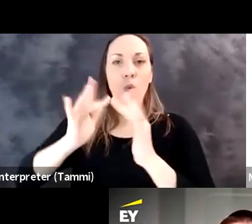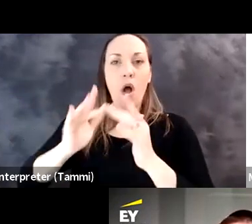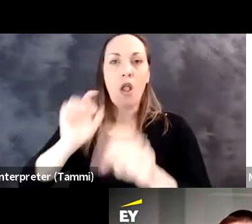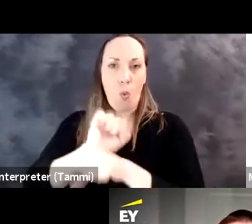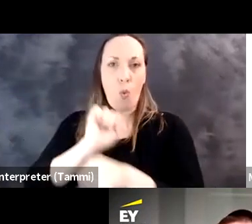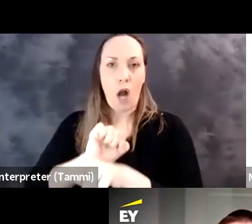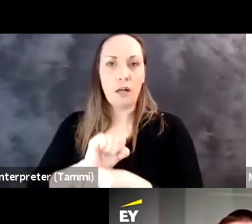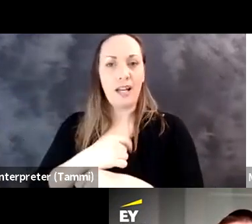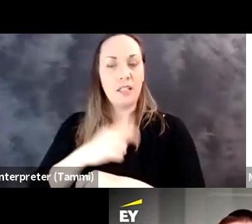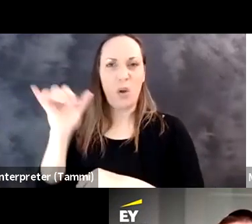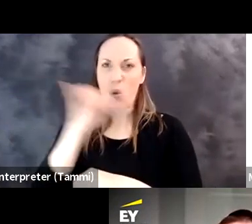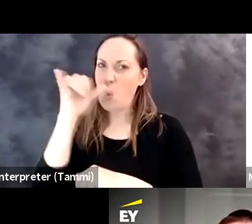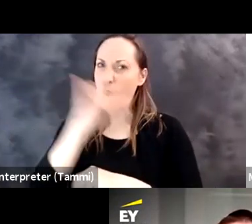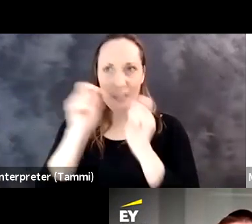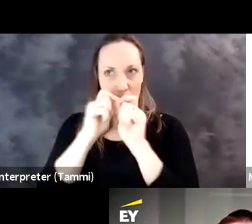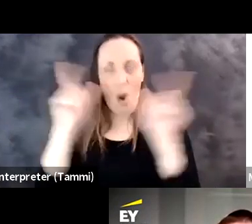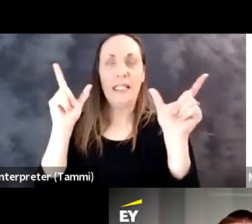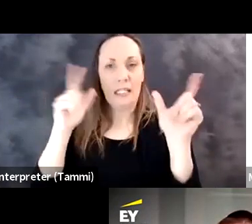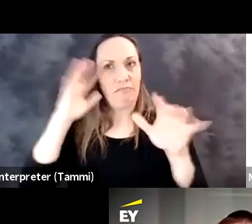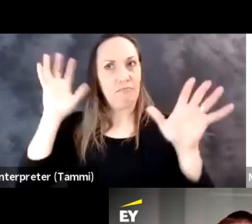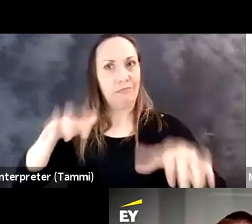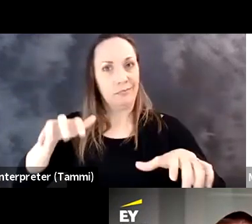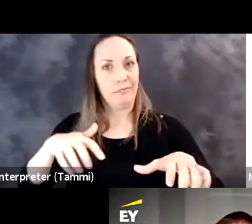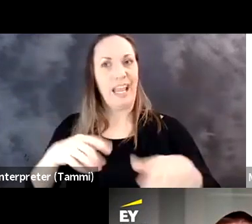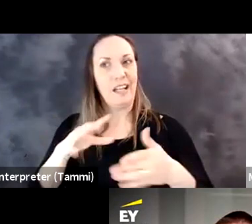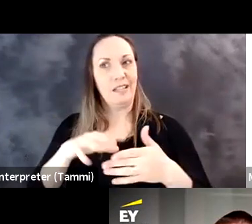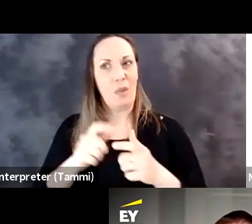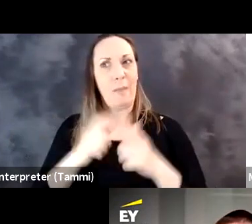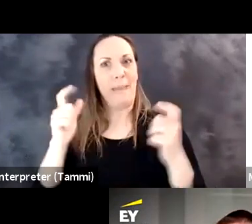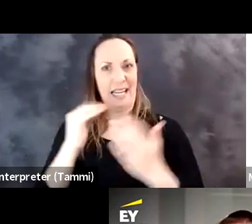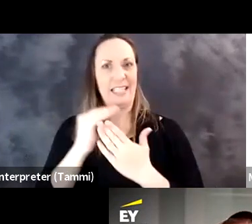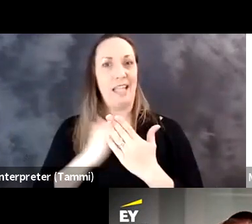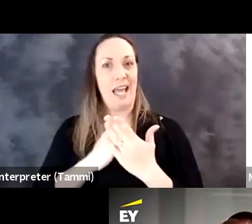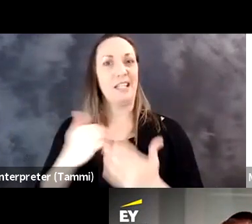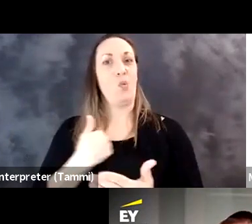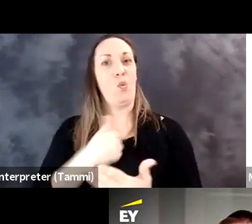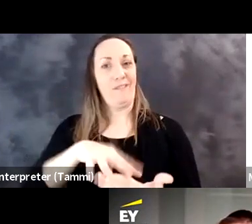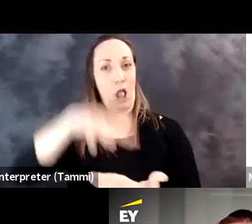together to set up our virtual workforce, it's been so eye opening and